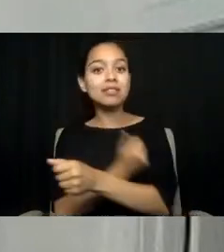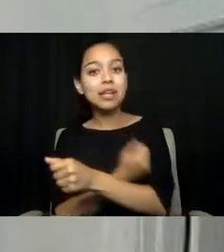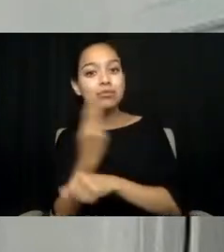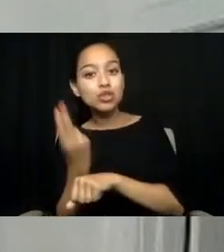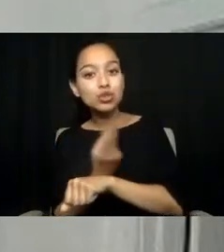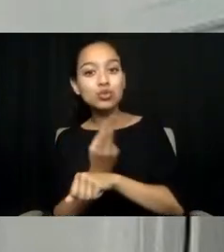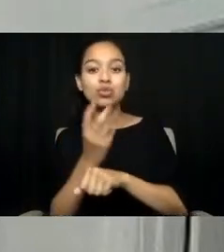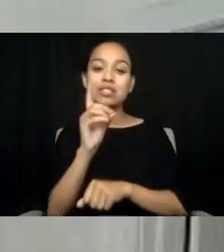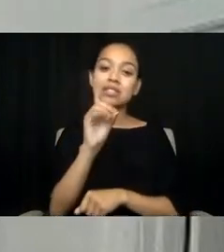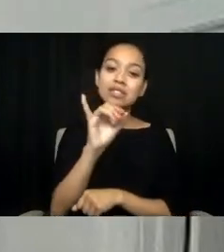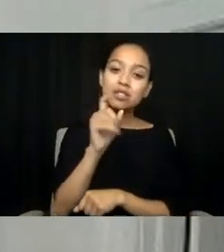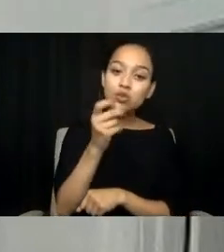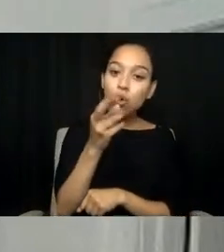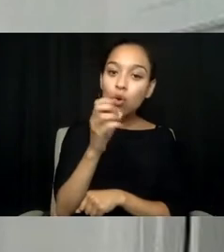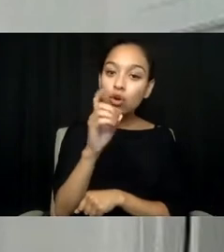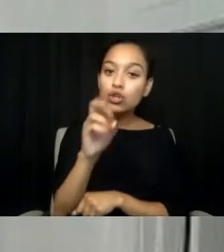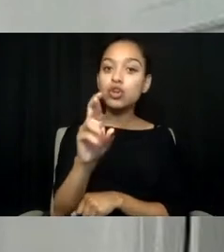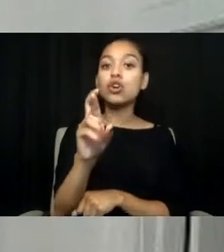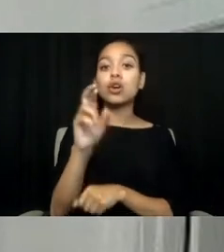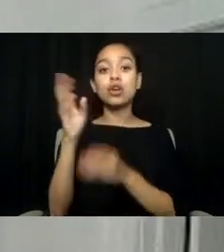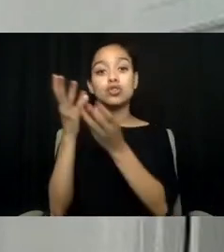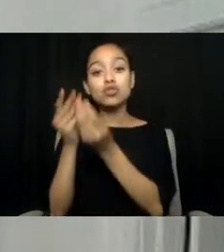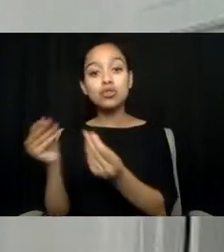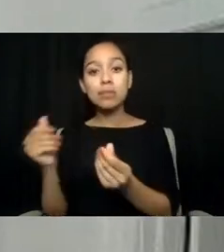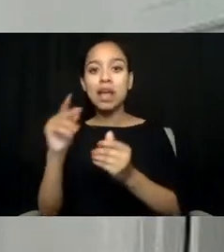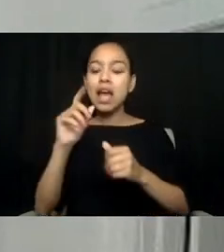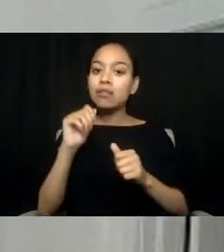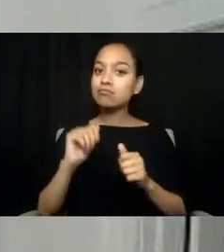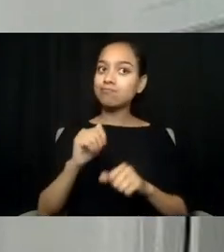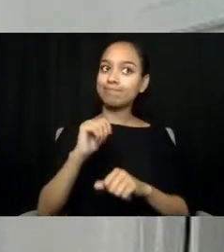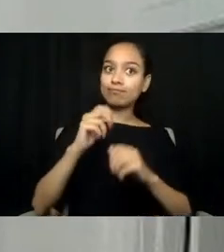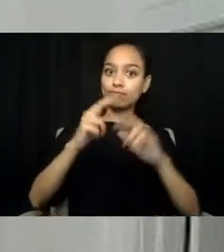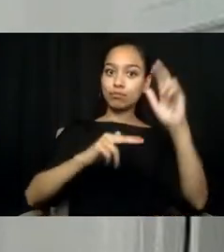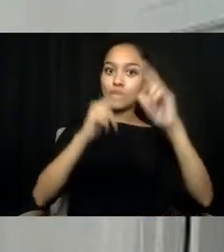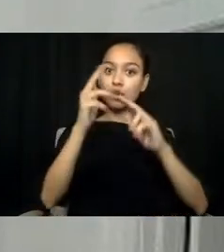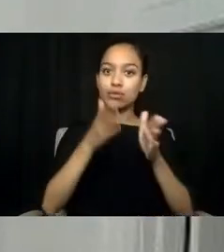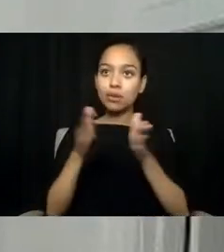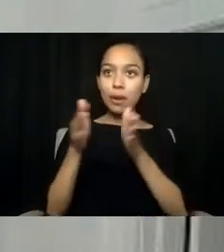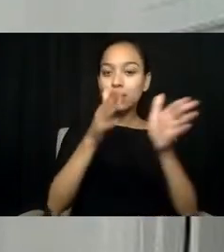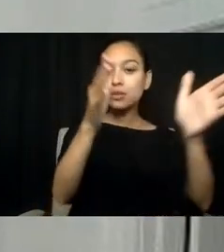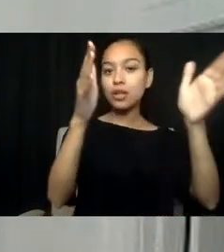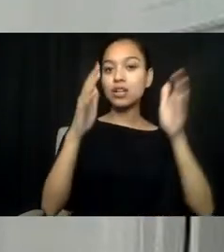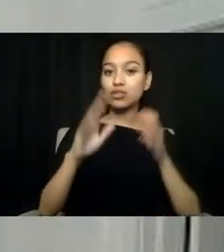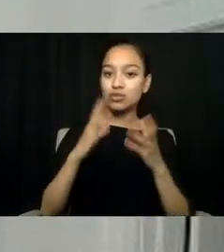to help build paths to recovery for those within their service.